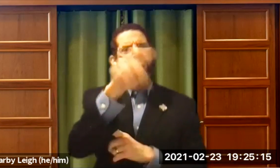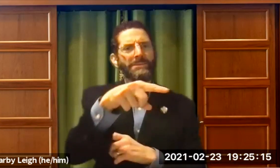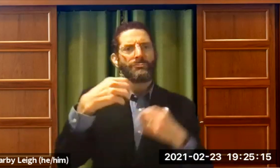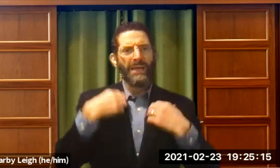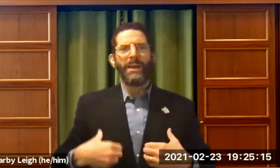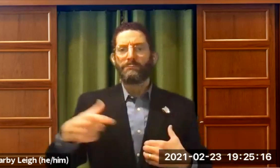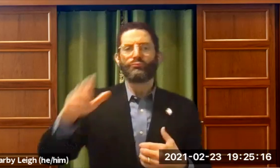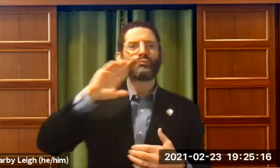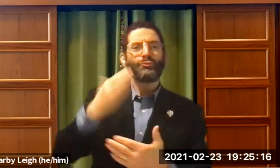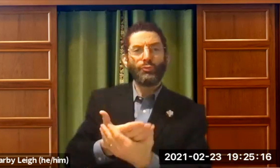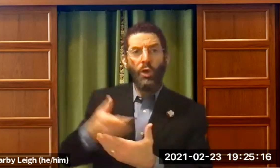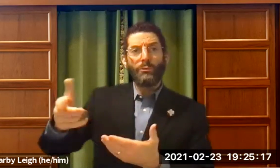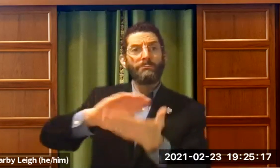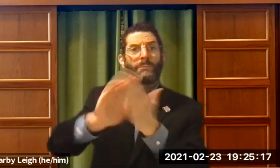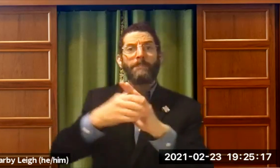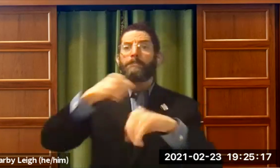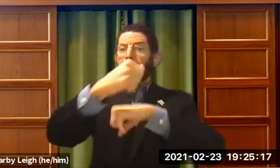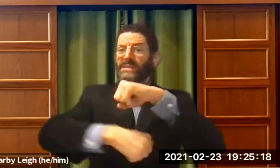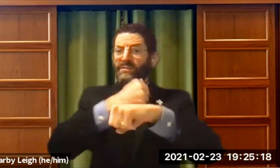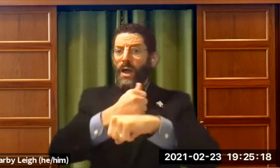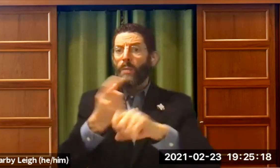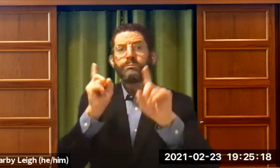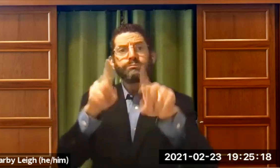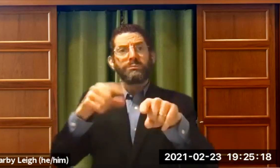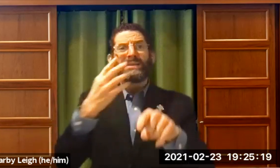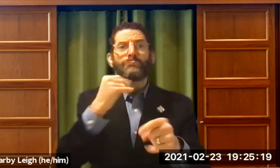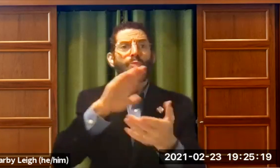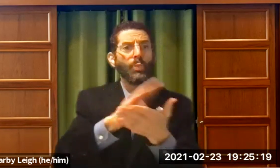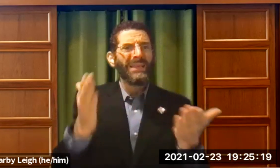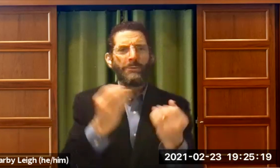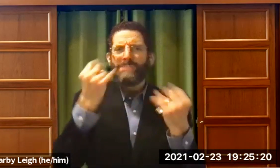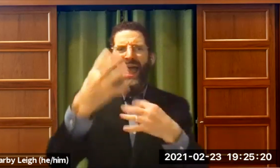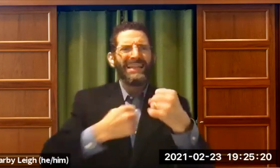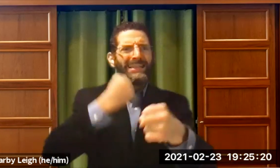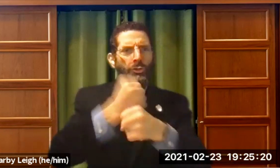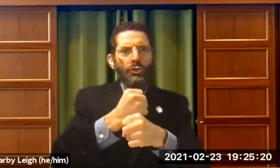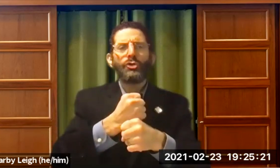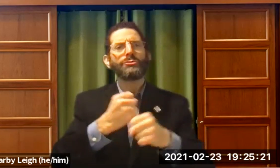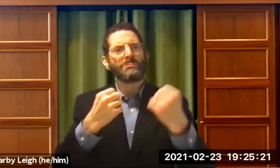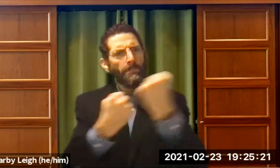And my father sat down and asked the rabbi, "he said my daughter's going to be coming to Bat Mitzvah. She's